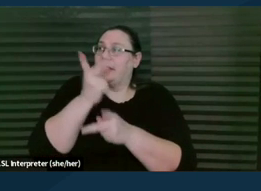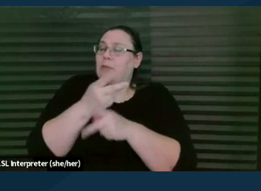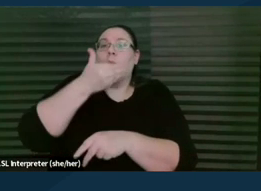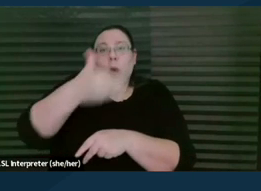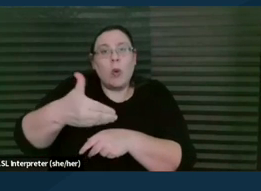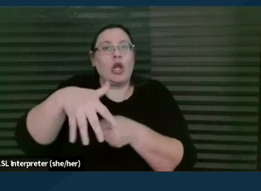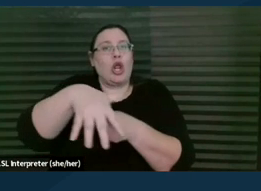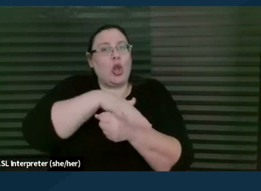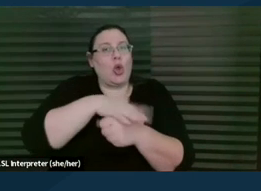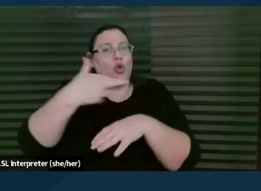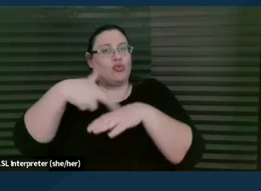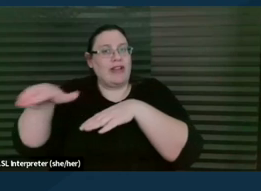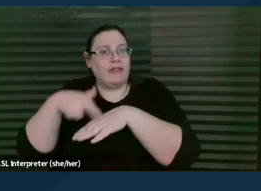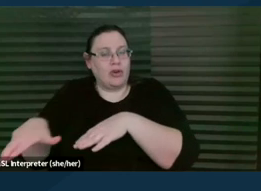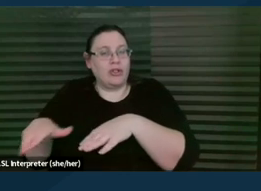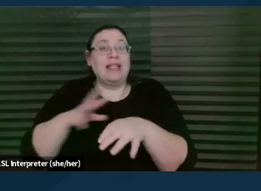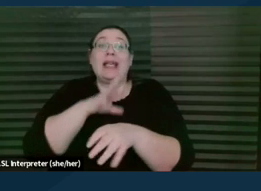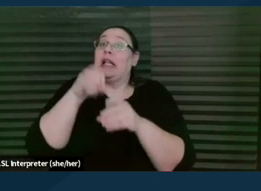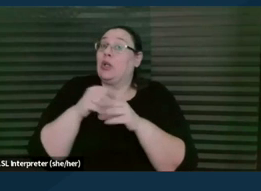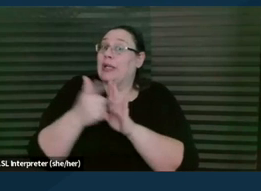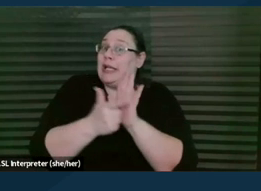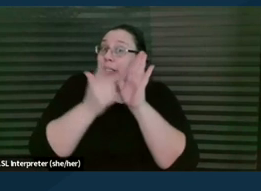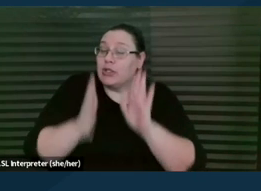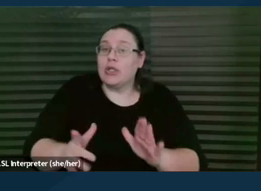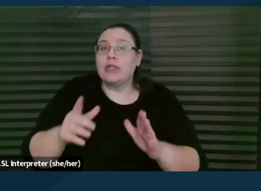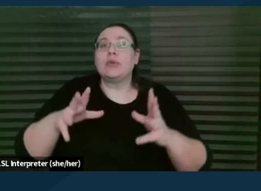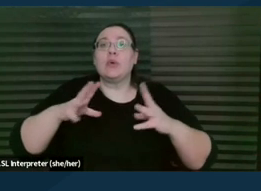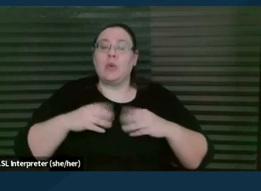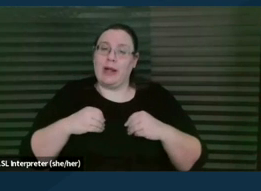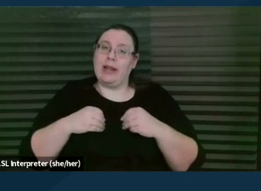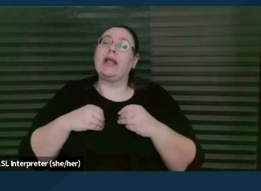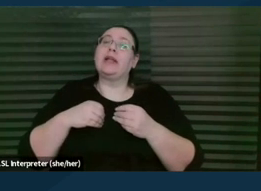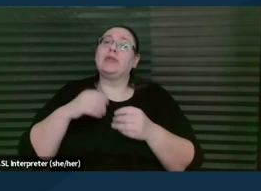including attorneys who will take sliding scale cases, will take pro bono cases